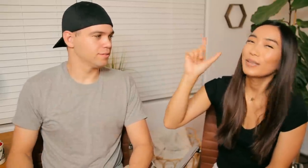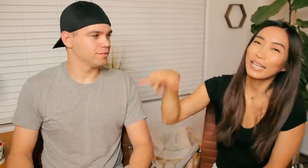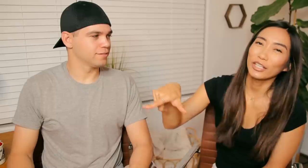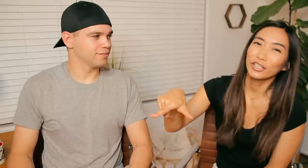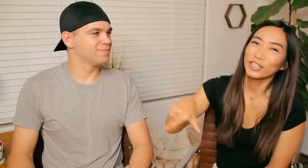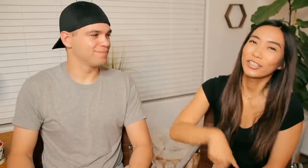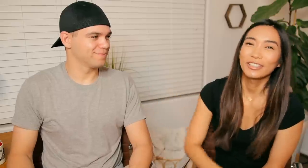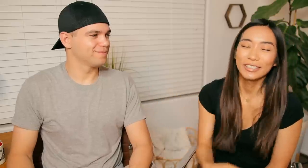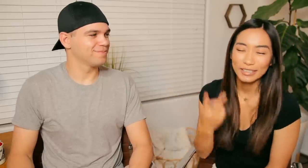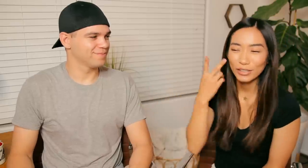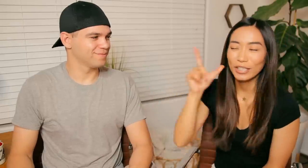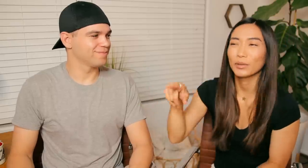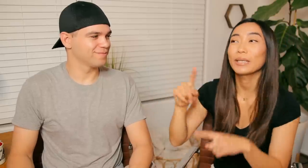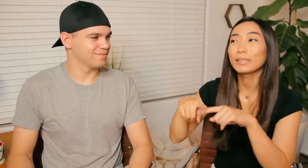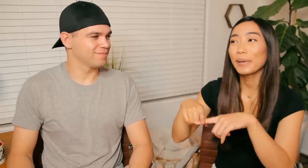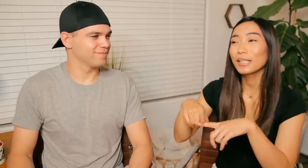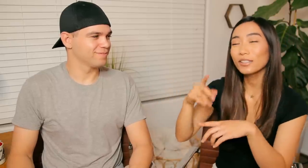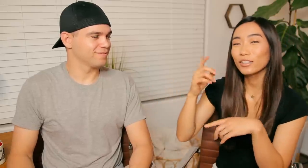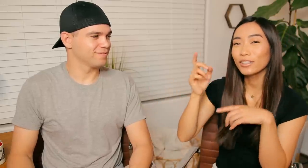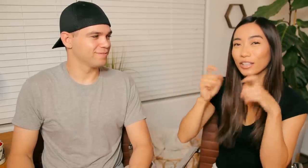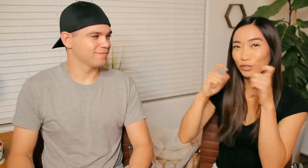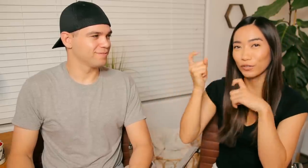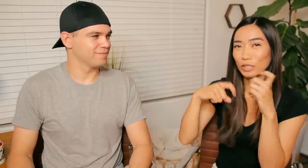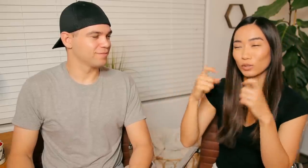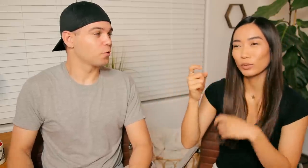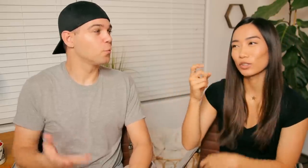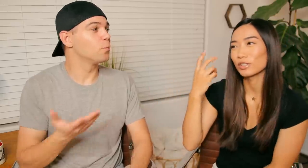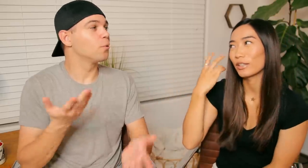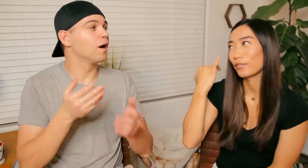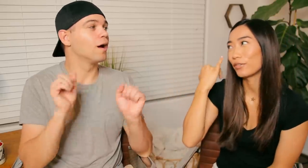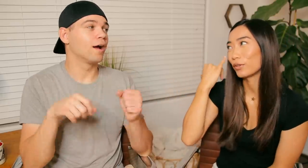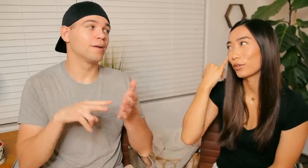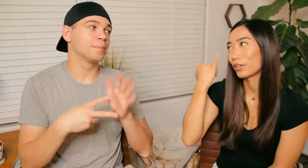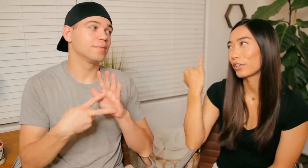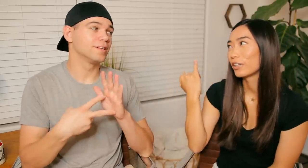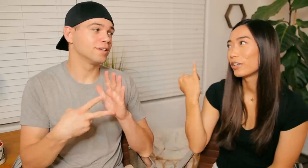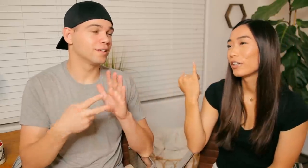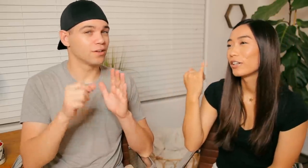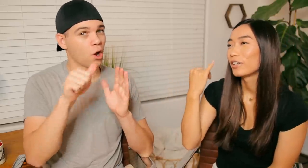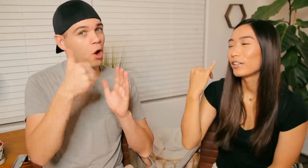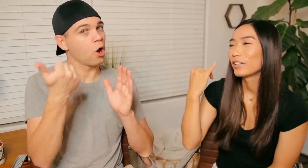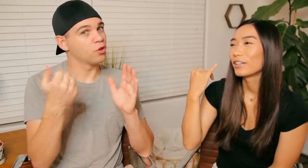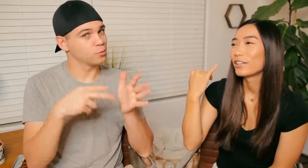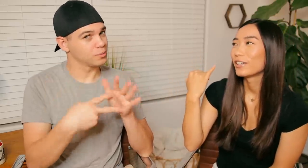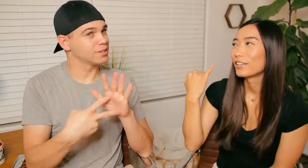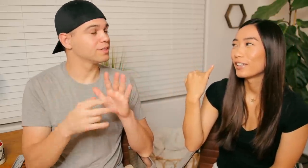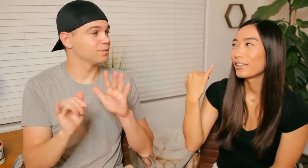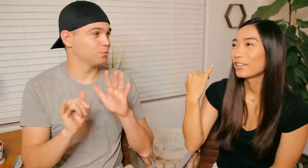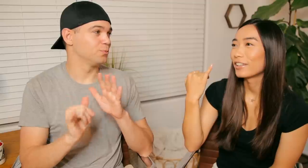E: It's "see you later" see you later but it depends on like your facial questions, if you're... R: What else can it mean? There are other meanings too